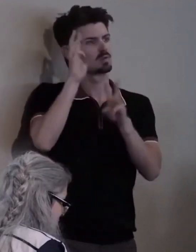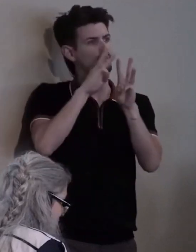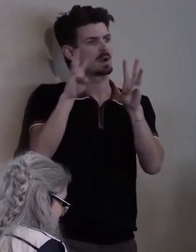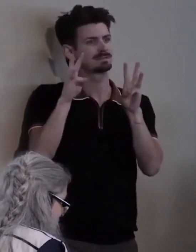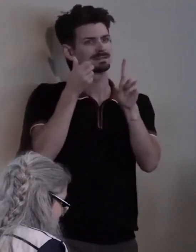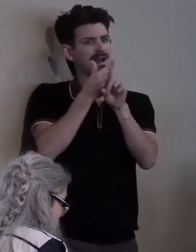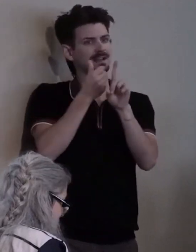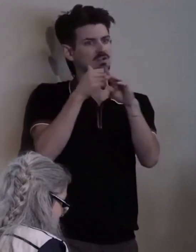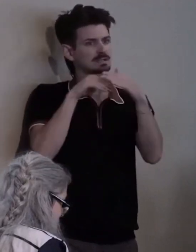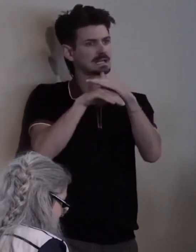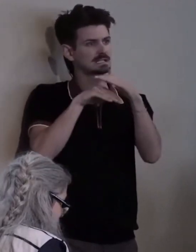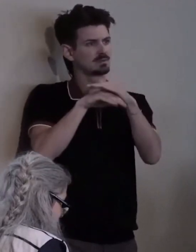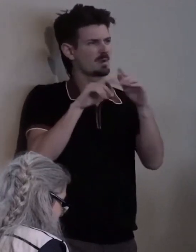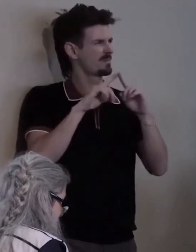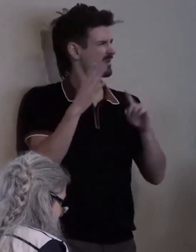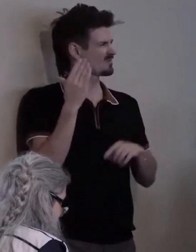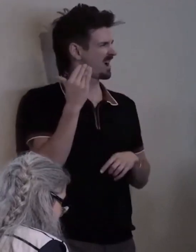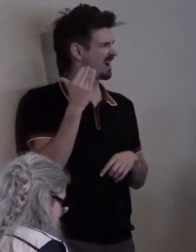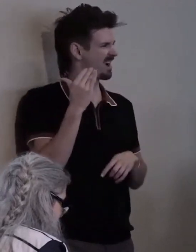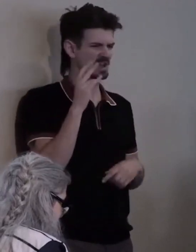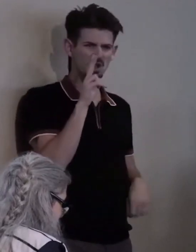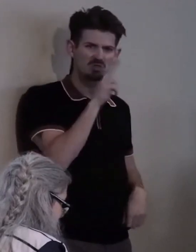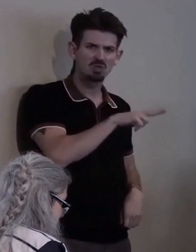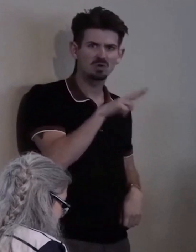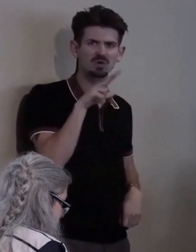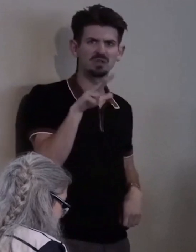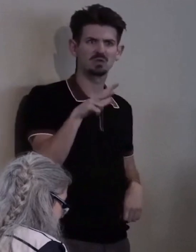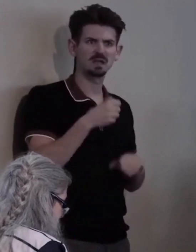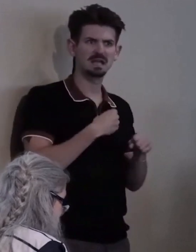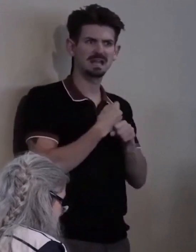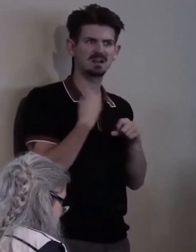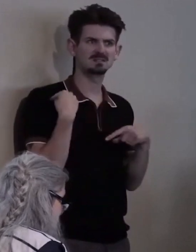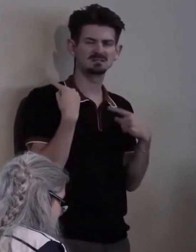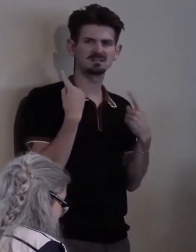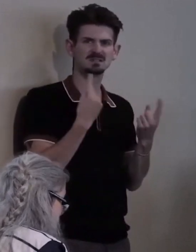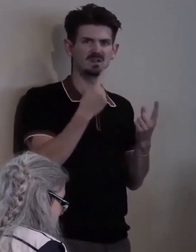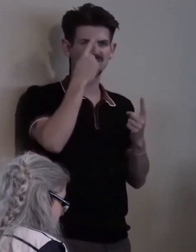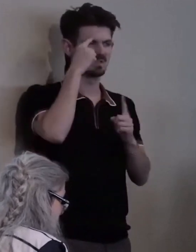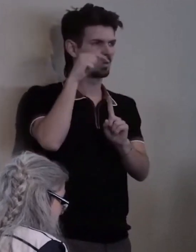But why has it taken 33 years to do this?